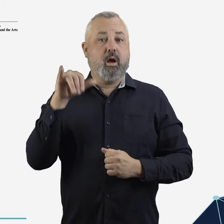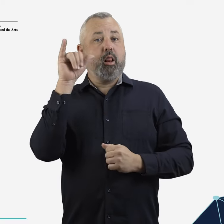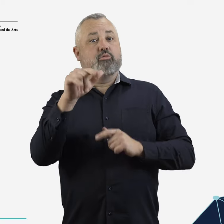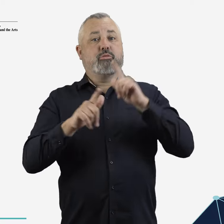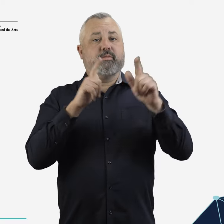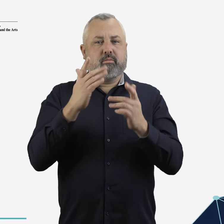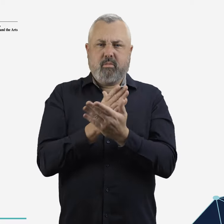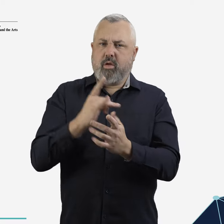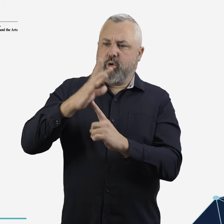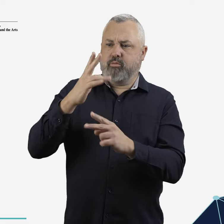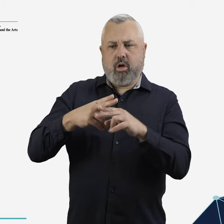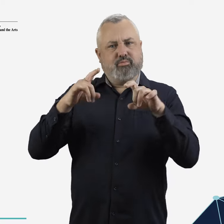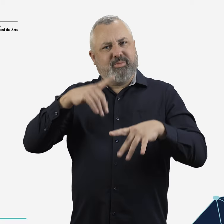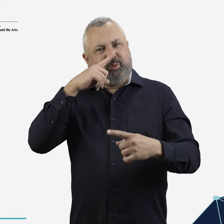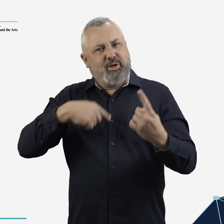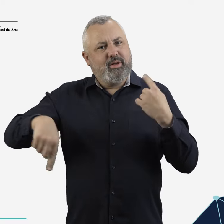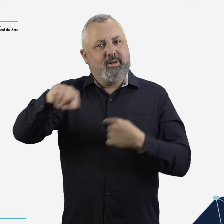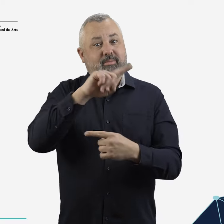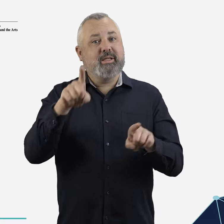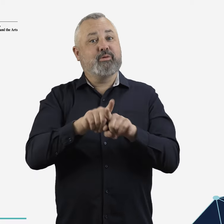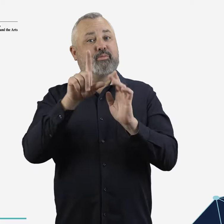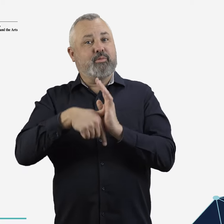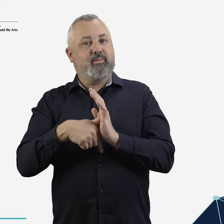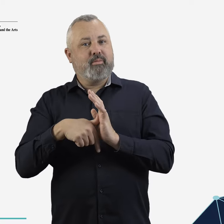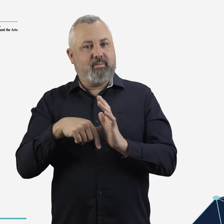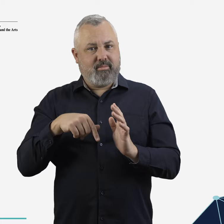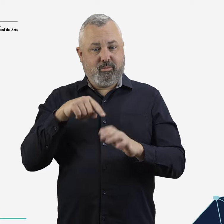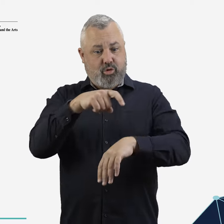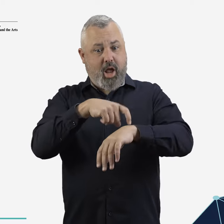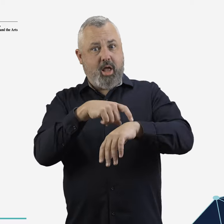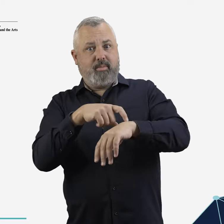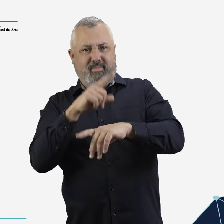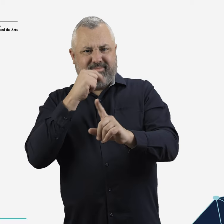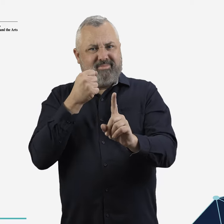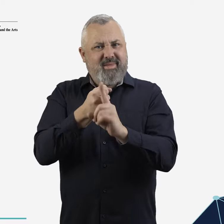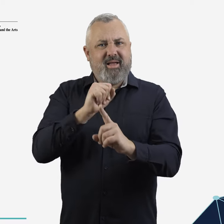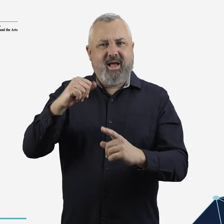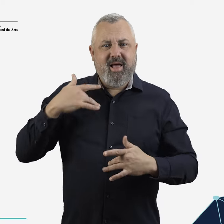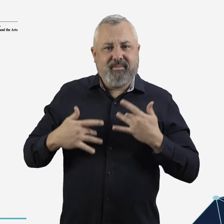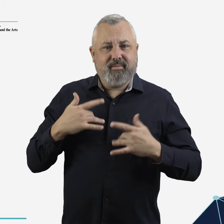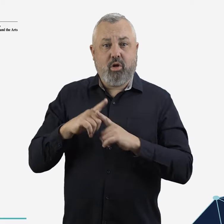While aviation provides essential services to Australians, we recognise that it does have impacts on Australians’ quality of life.